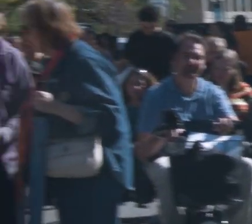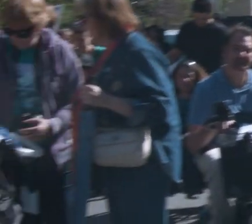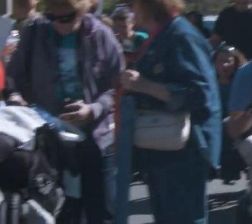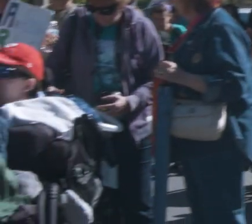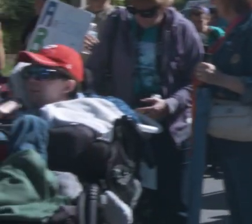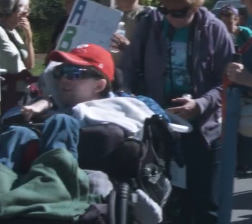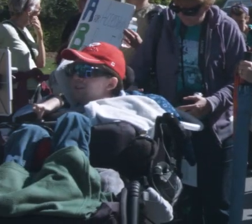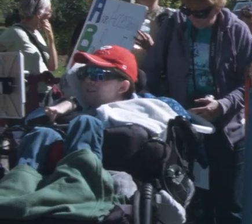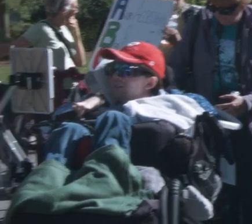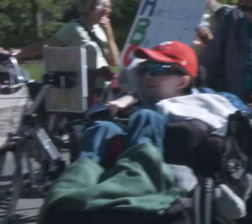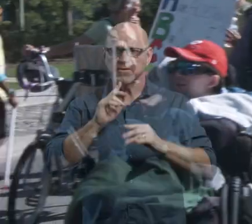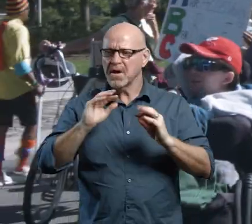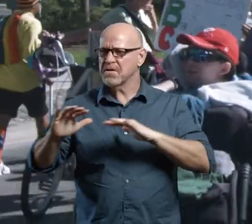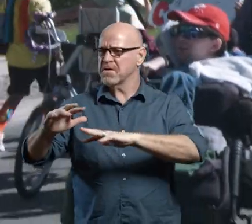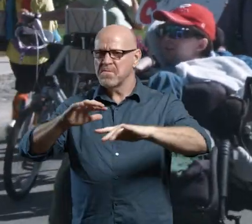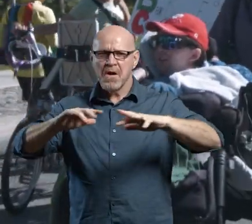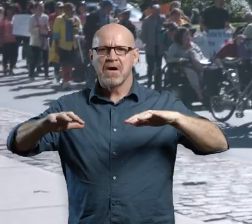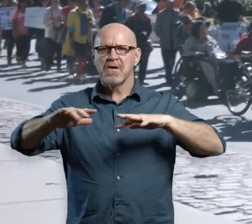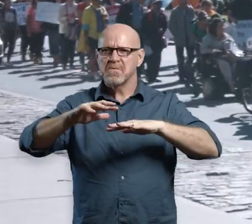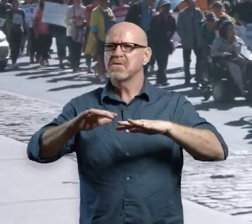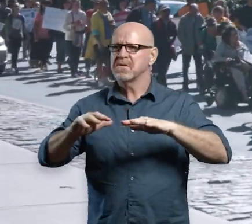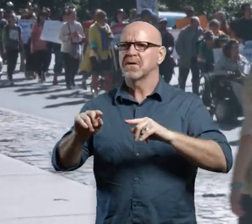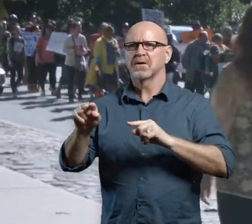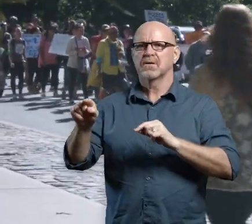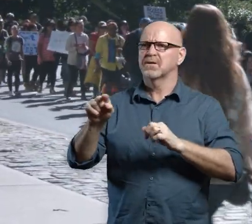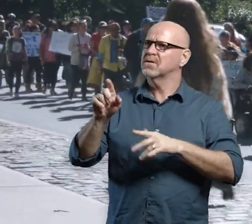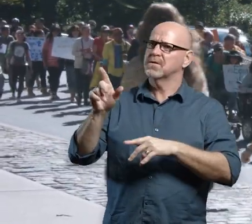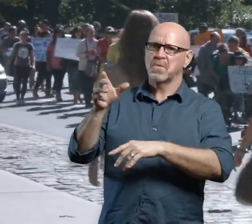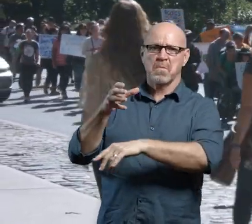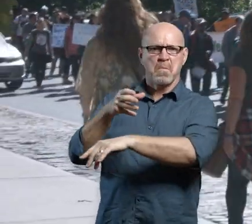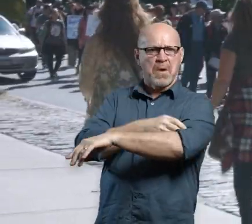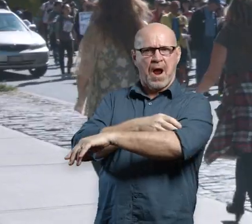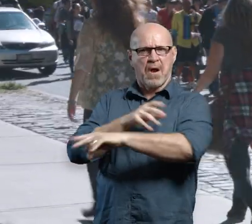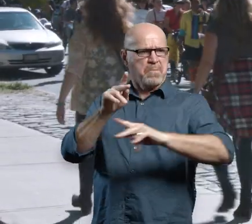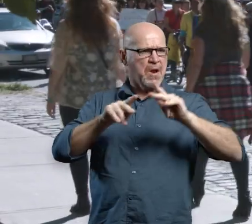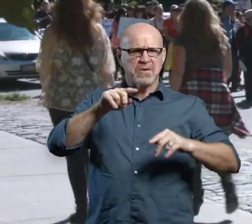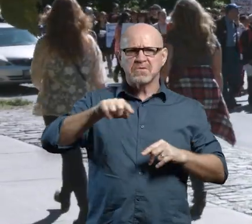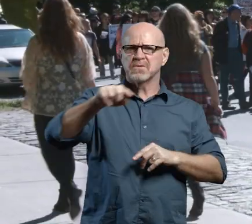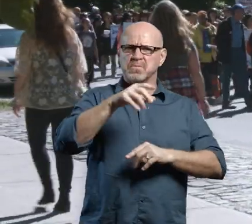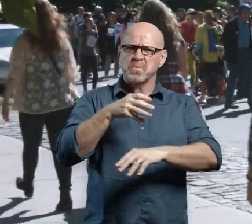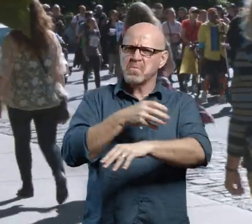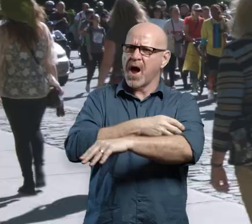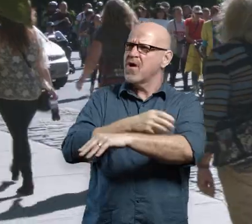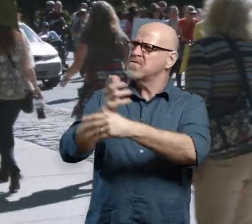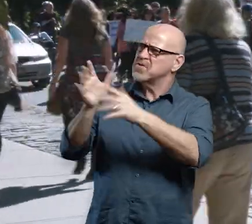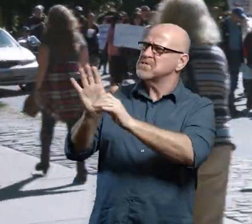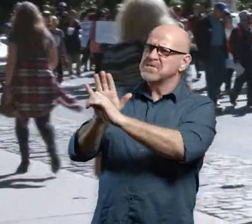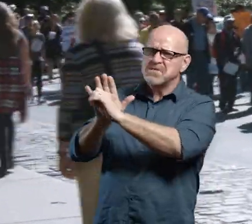(crowd chatting) Ain’t no power like the power of the people, ’cause the power of the people don’t stop!